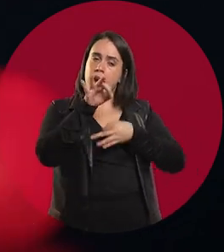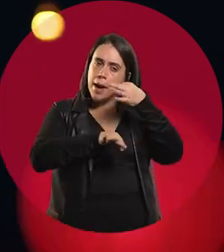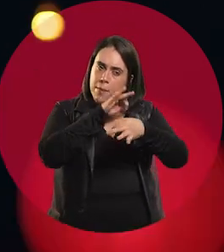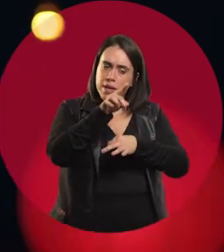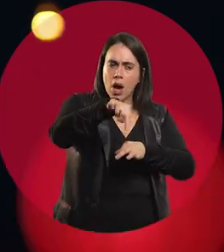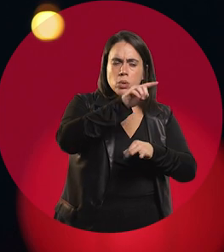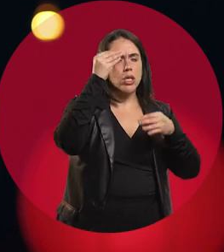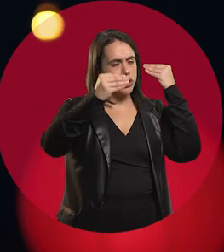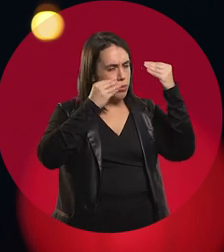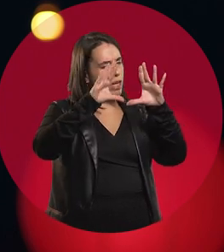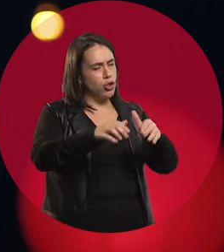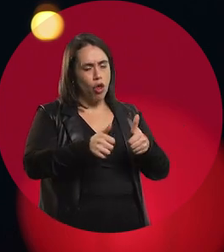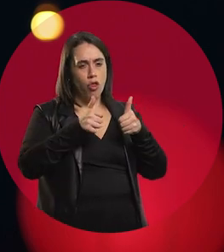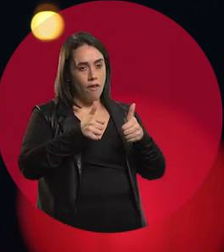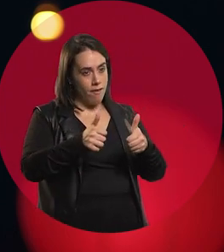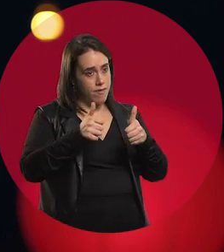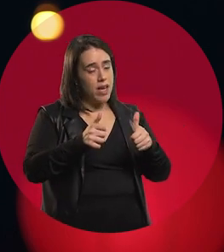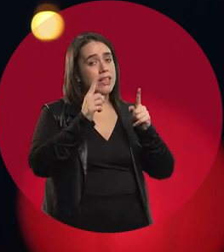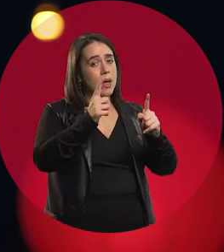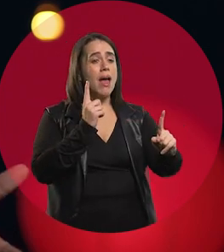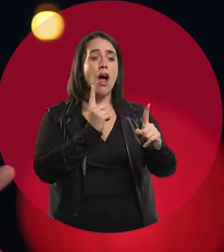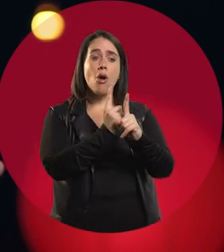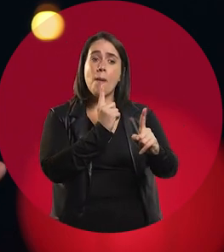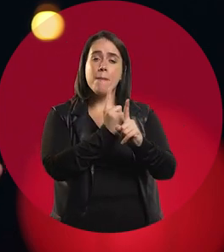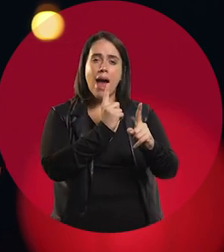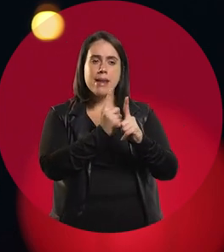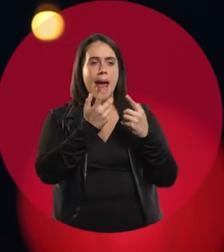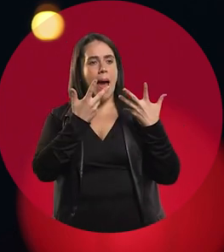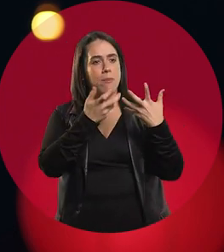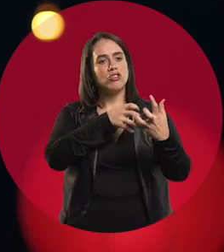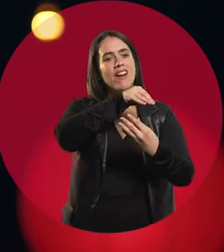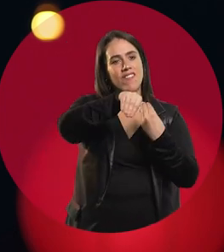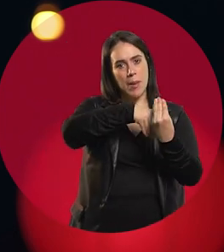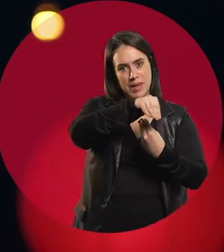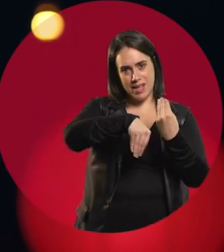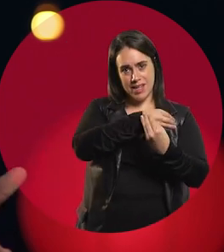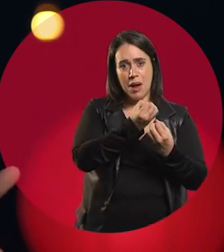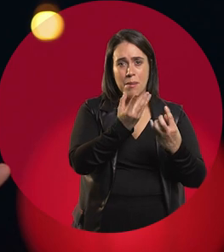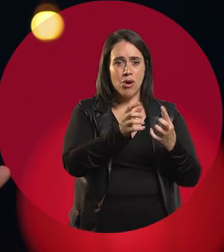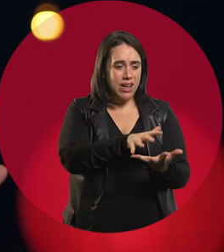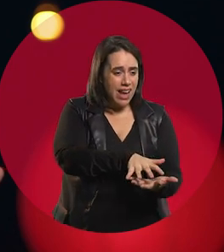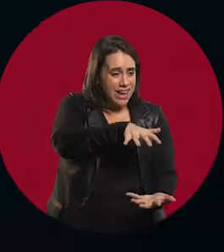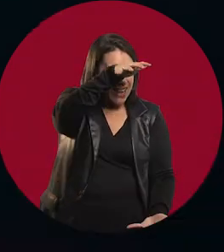It's also about accompanying the parents in the pleasant business of raising a child.